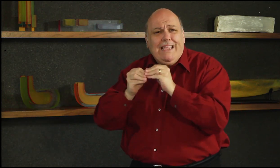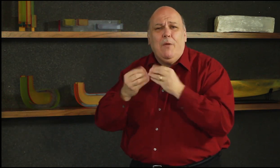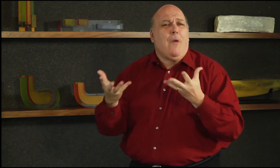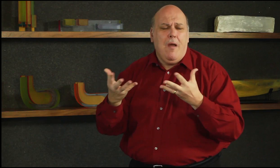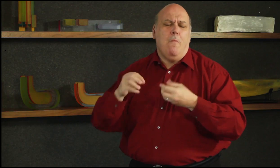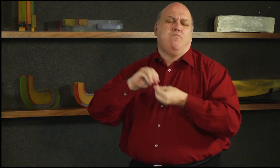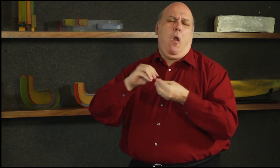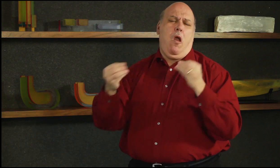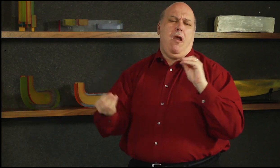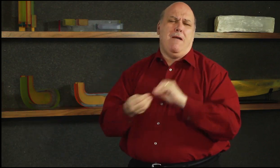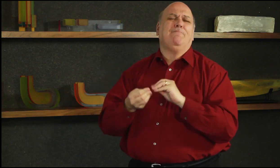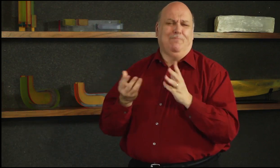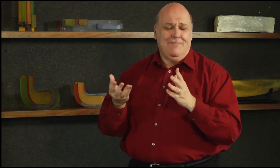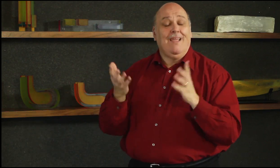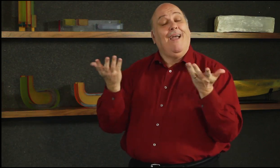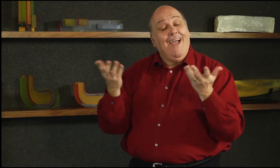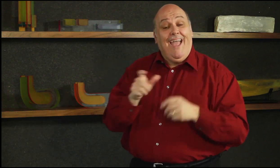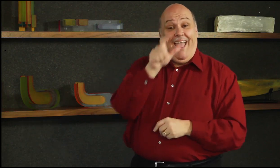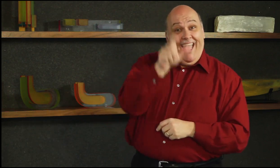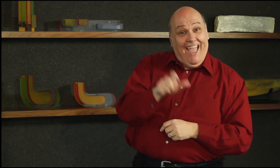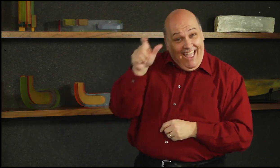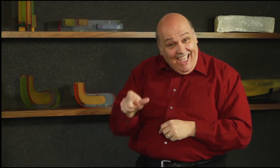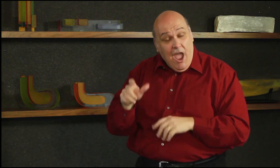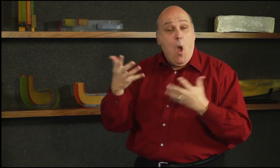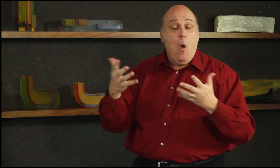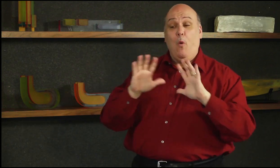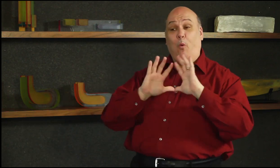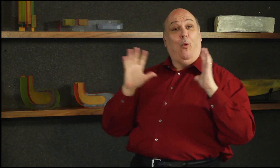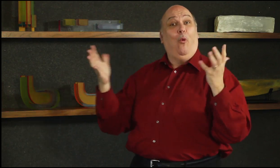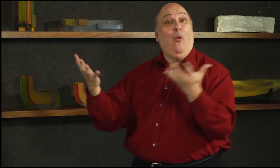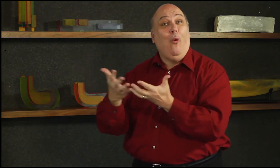think of. So in each DeafWaves show we